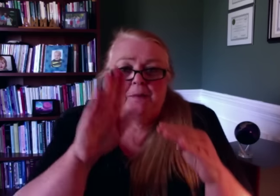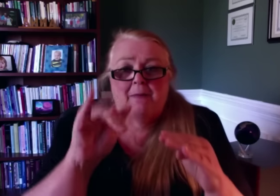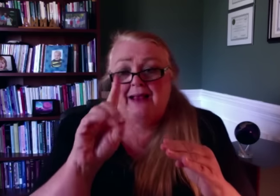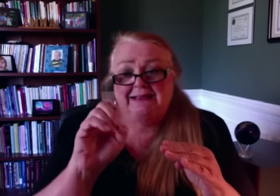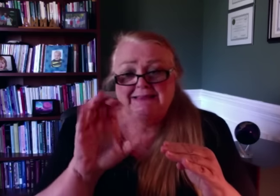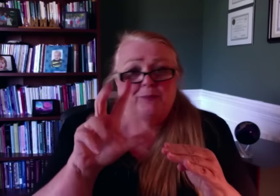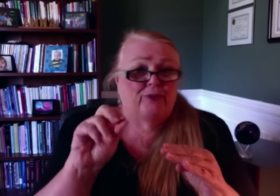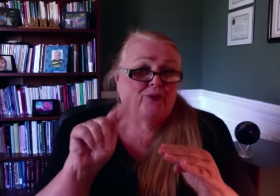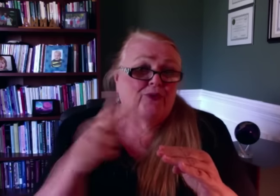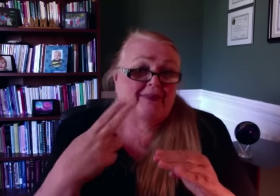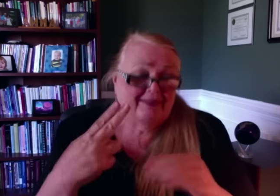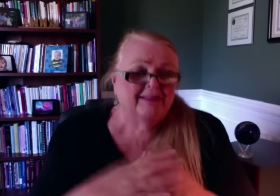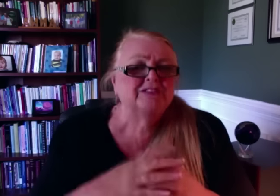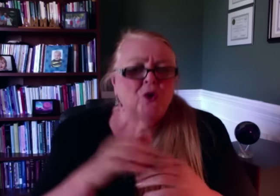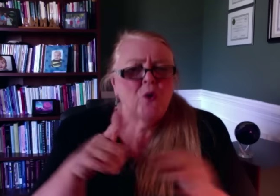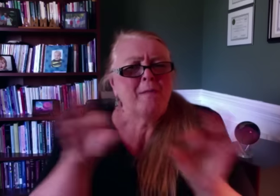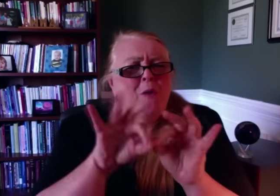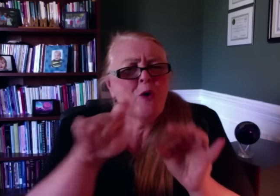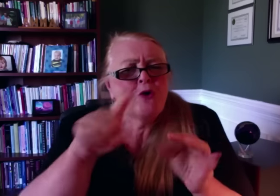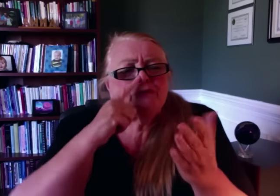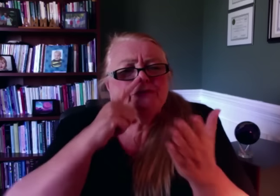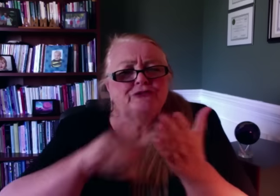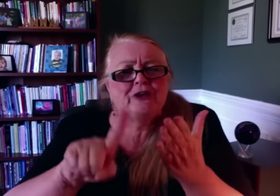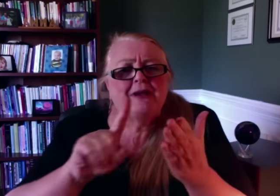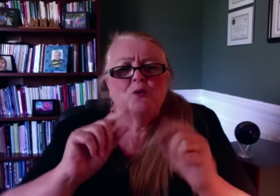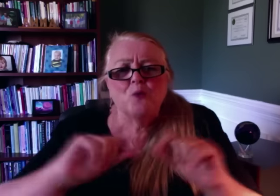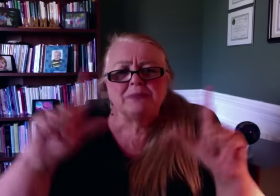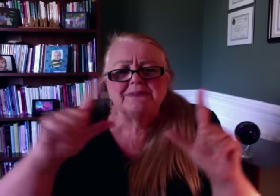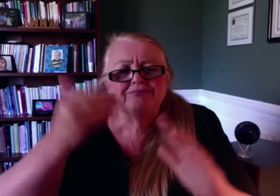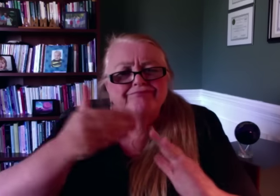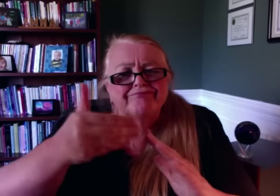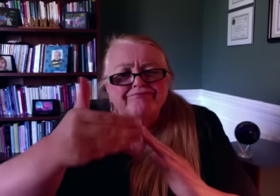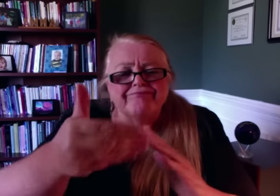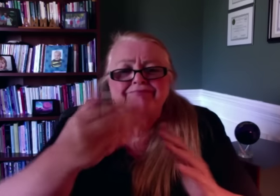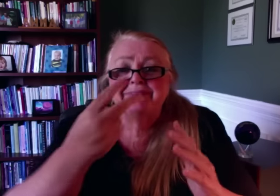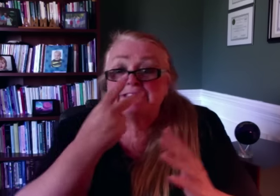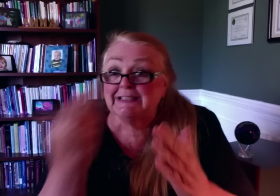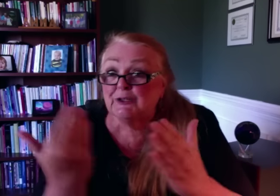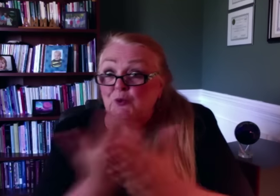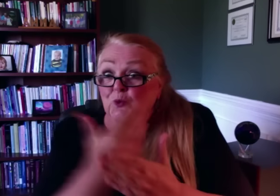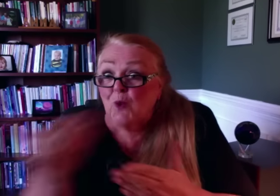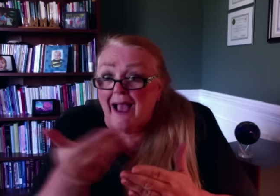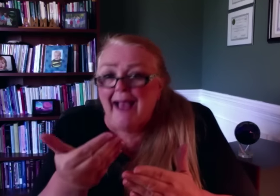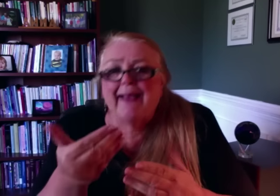to fully staffed by December 30th. So, it's important that you check the website periodically, and you'll see the new